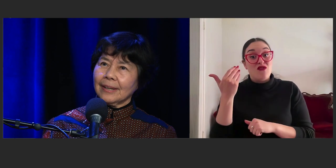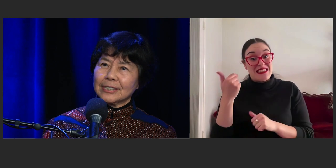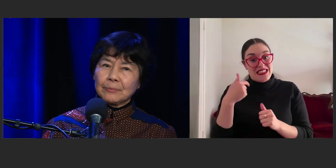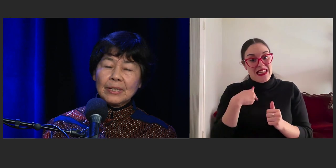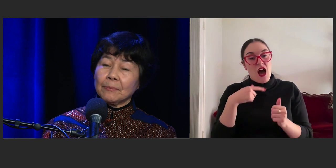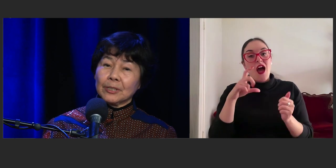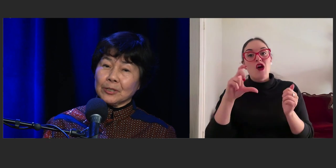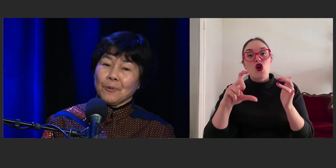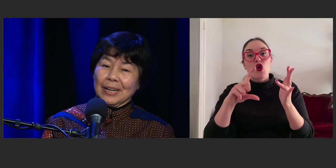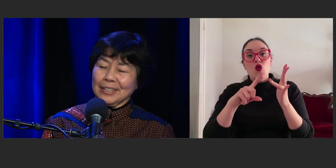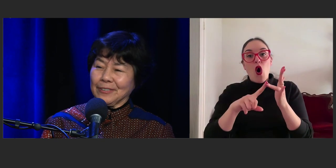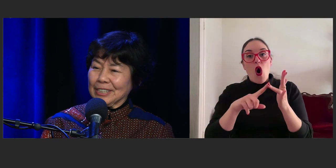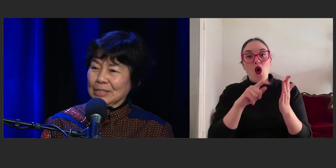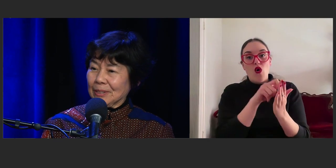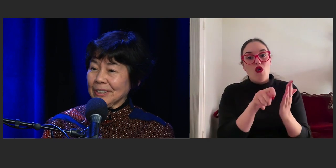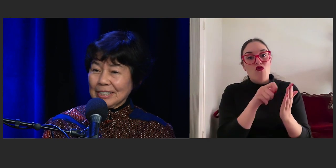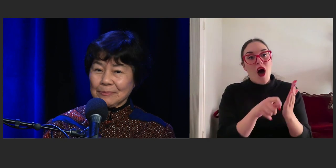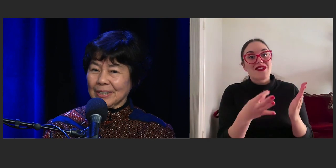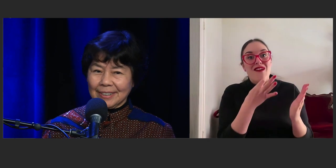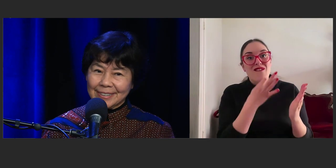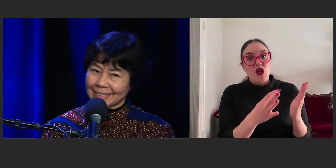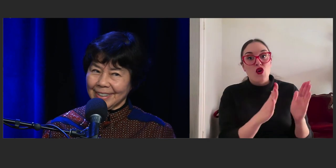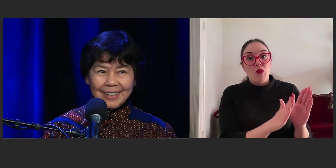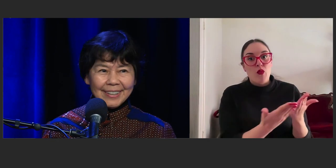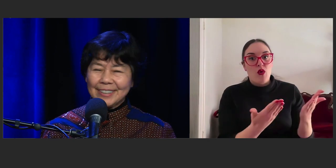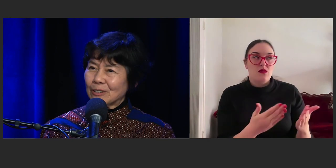and it's been the most wonderful experience because,